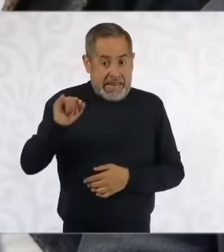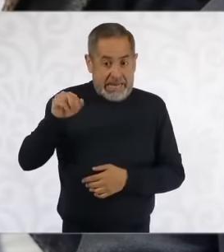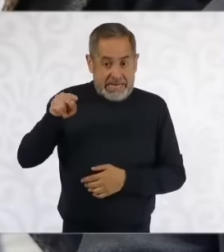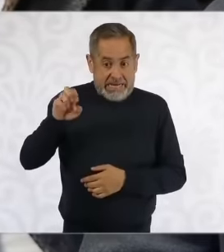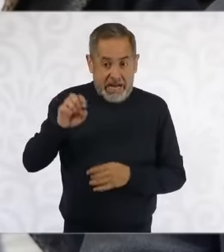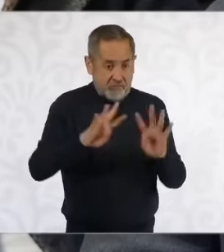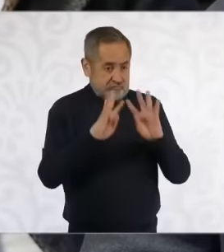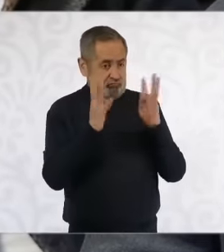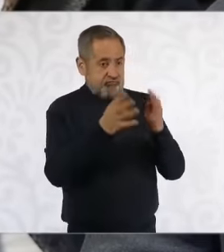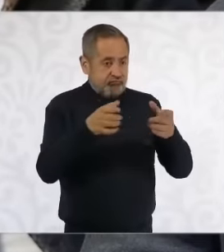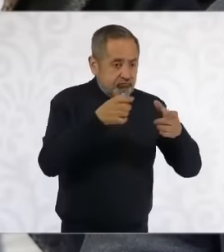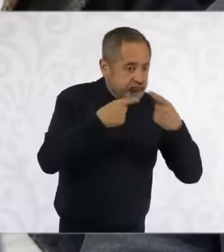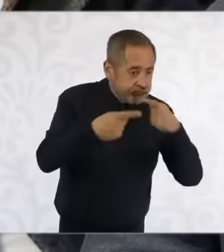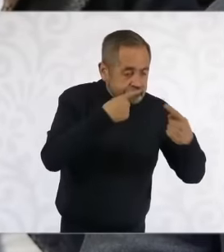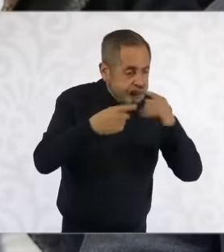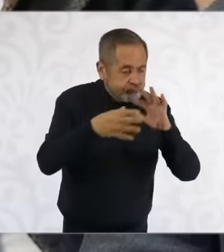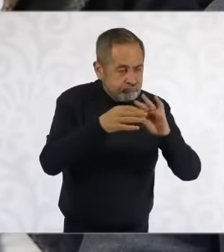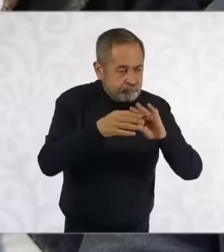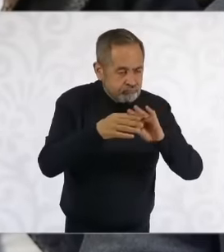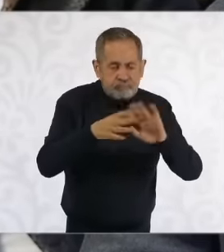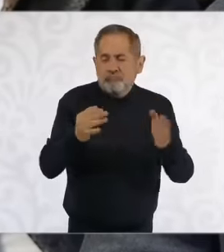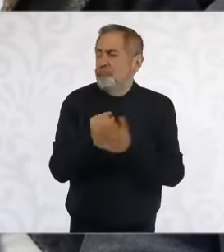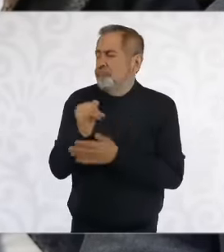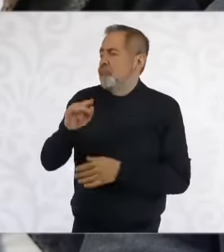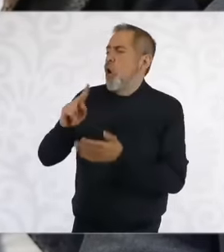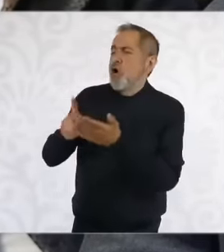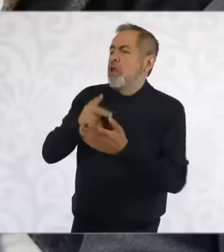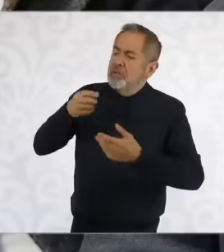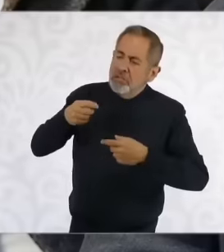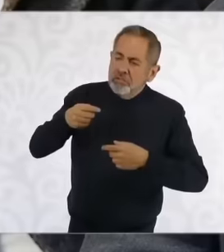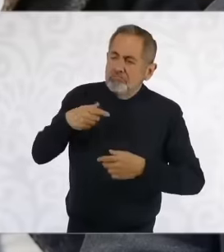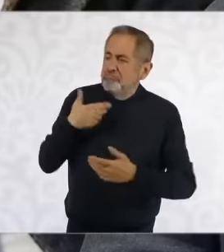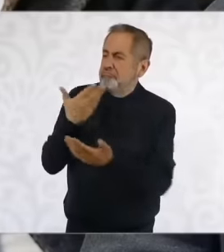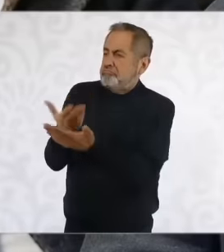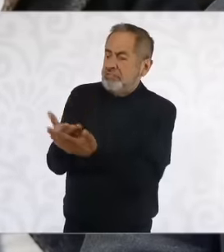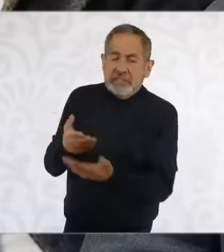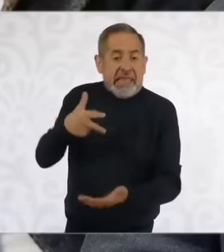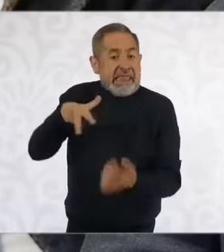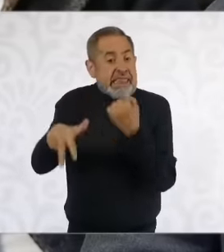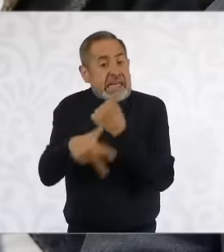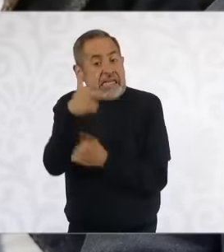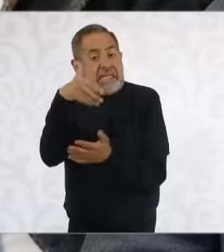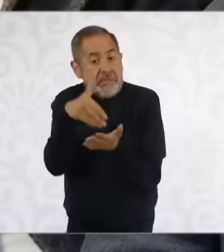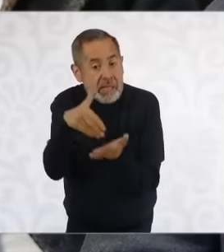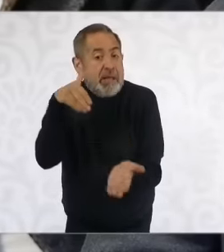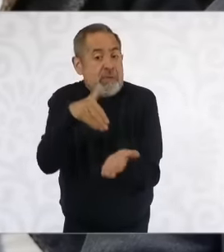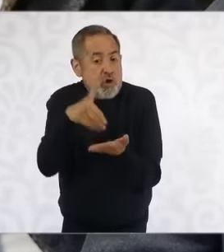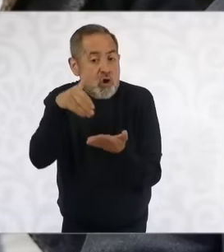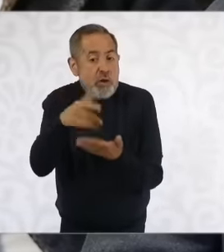General Council They repeated this figure again, not the 13,000 million pesos, including an amount of